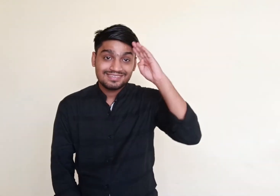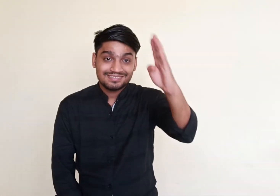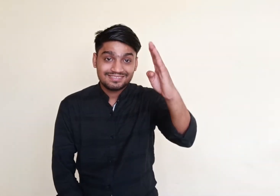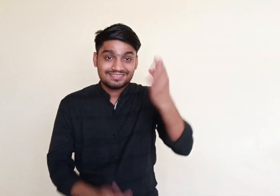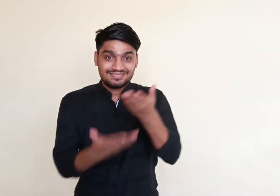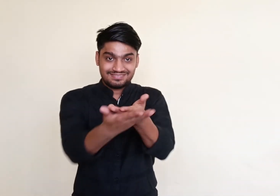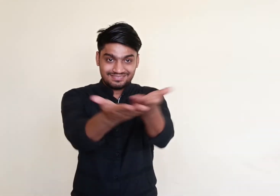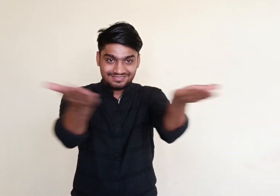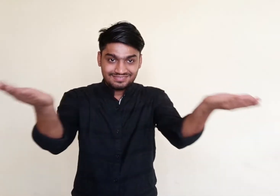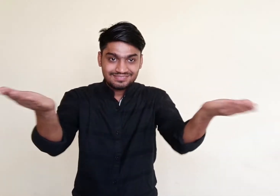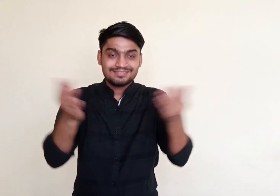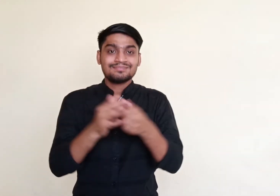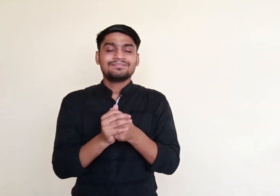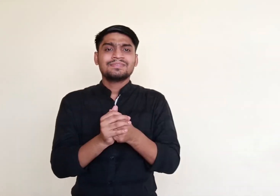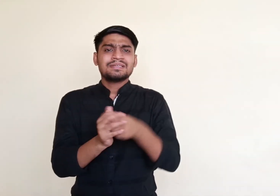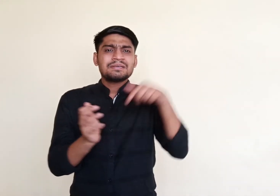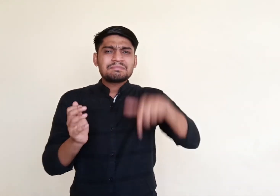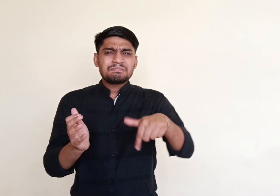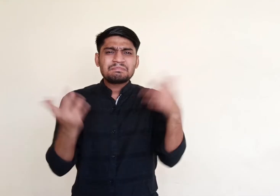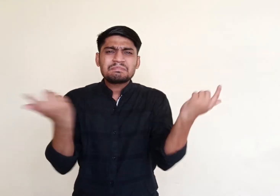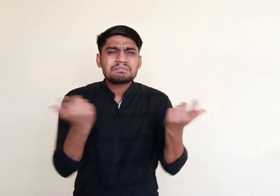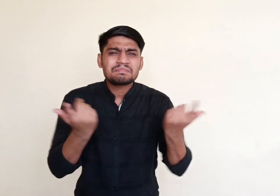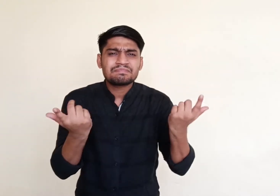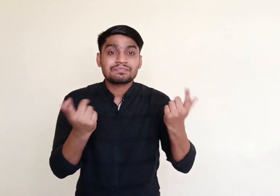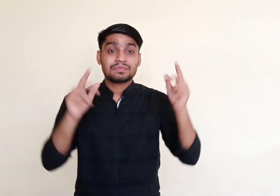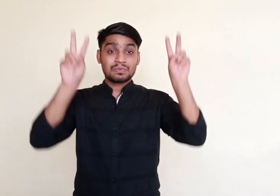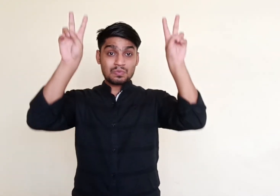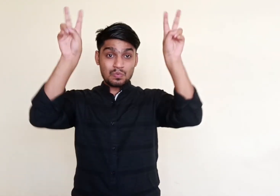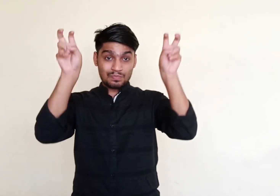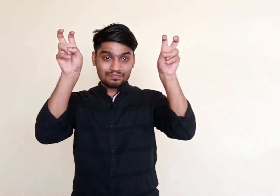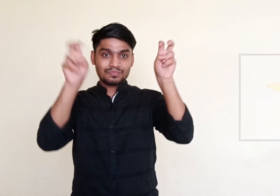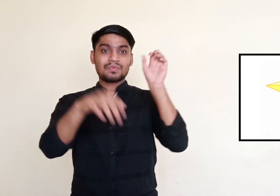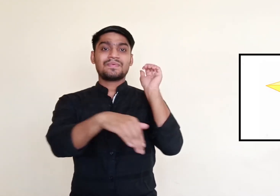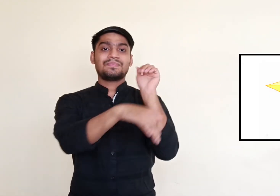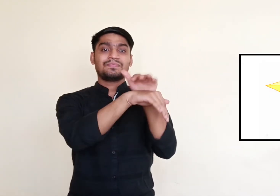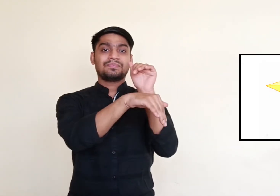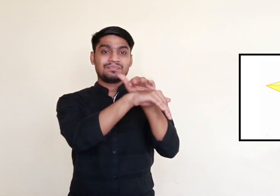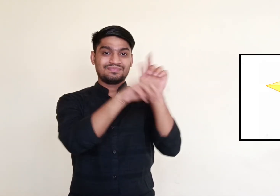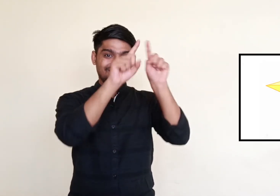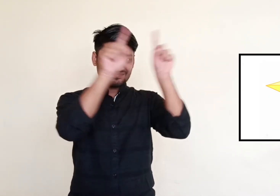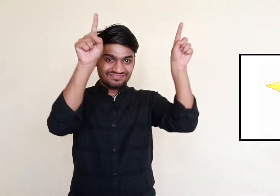Hello Everyone. Today I am going to teach you a lesson.